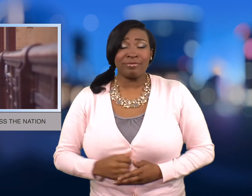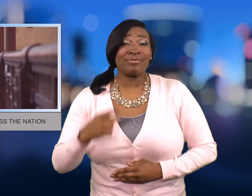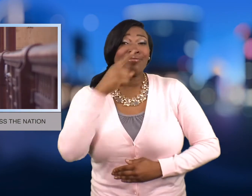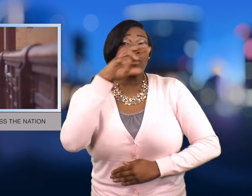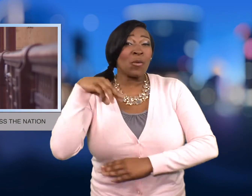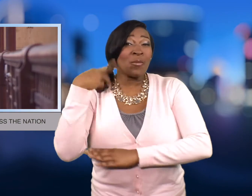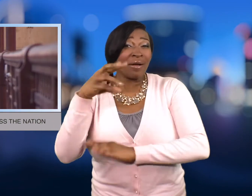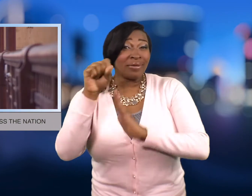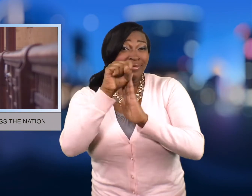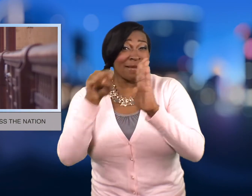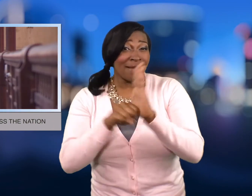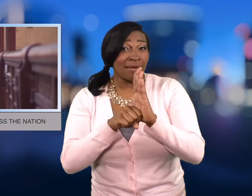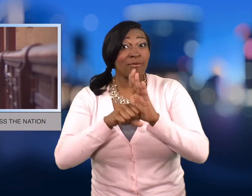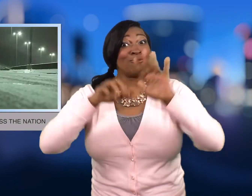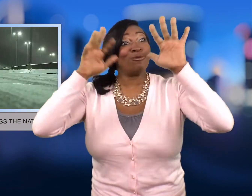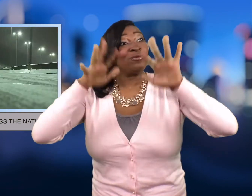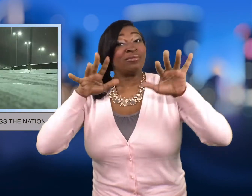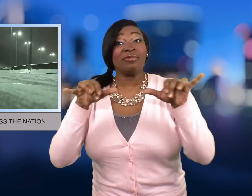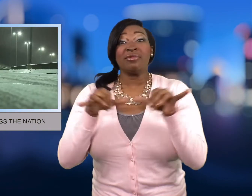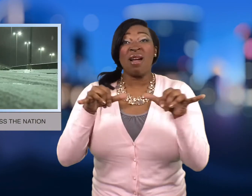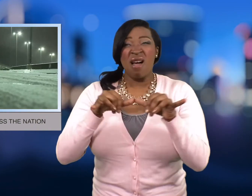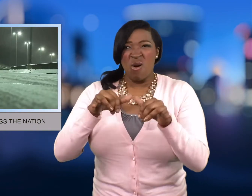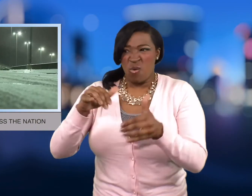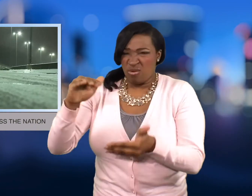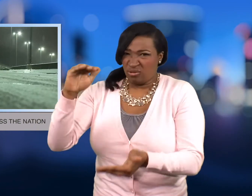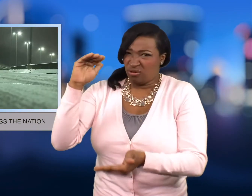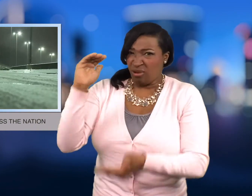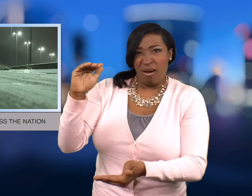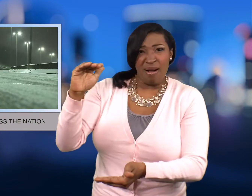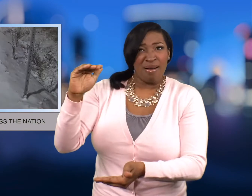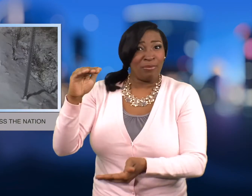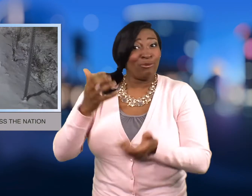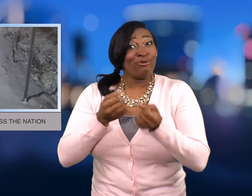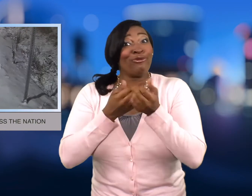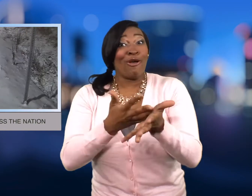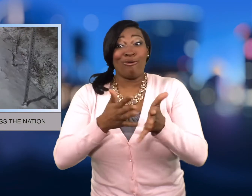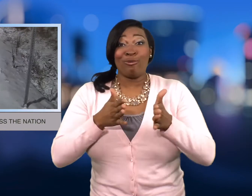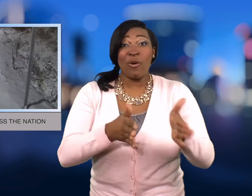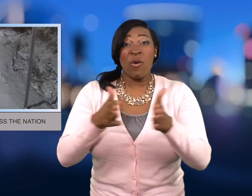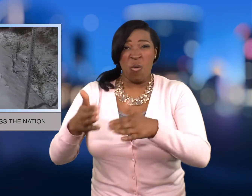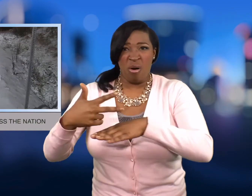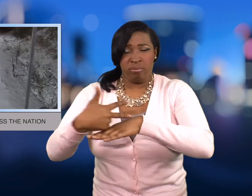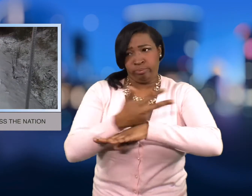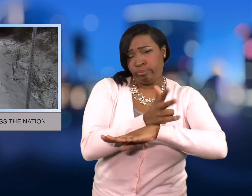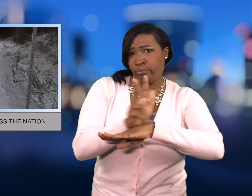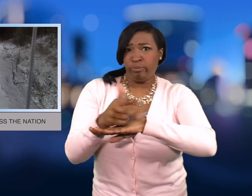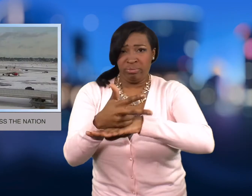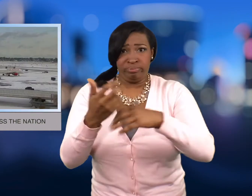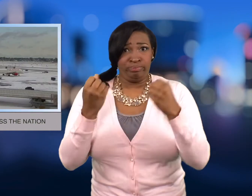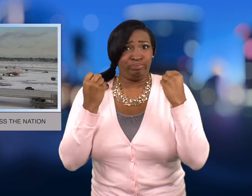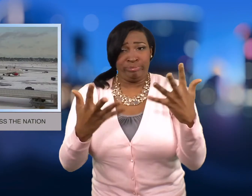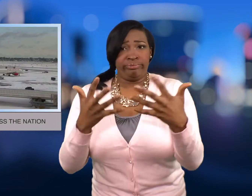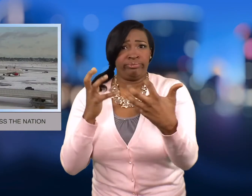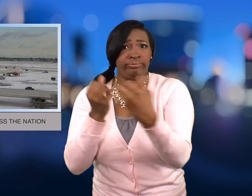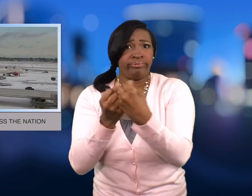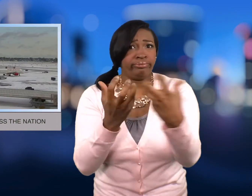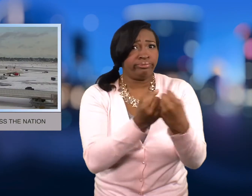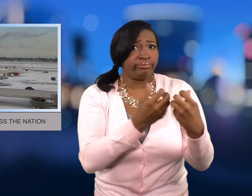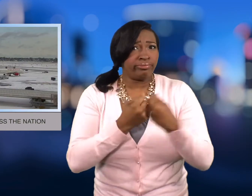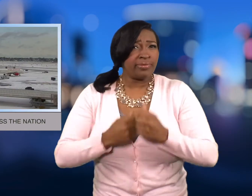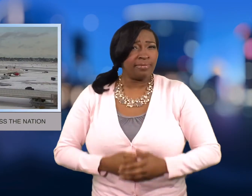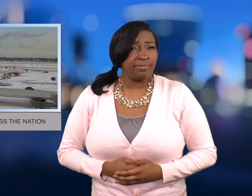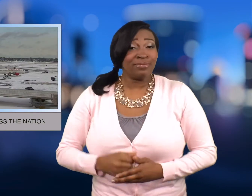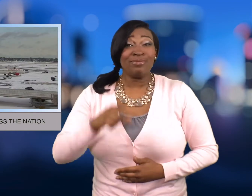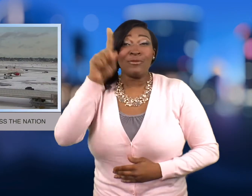Several inches of snow fell in Washington State and that led to slick roads and numerous crashes.